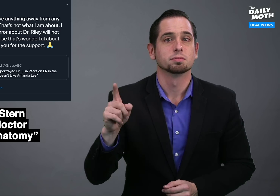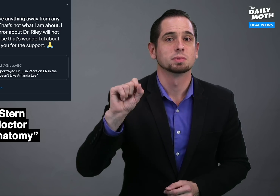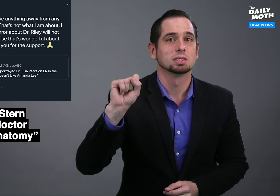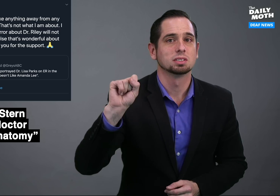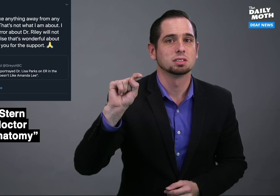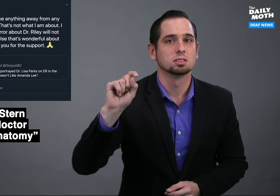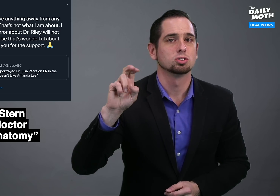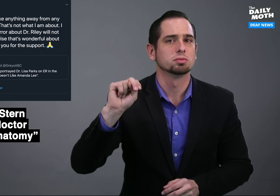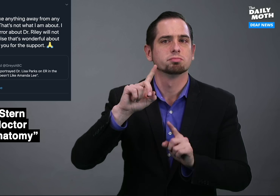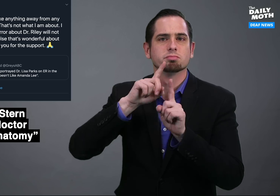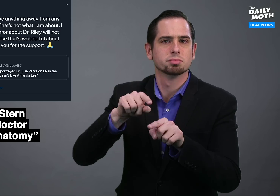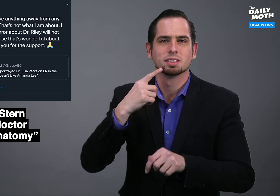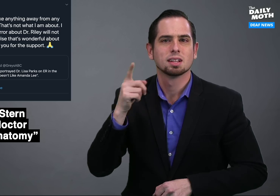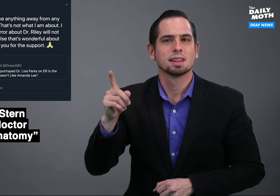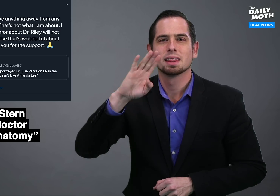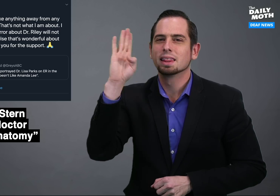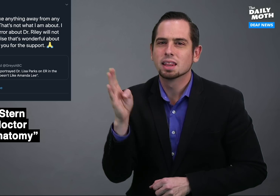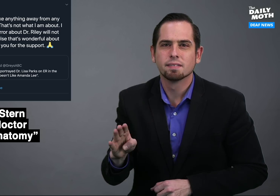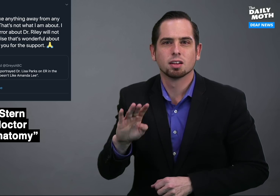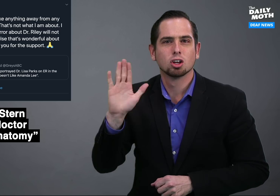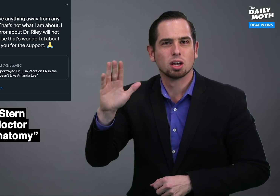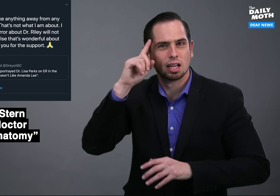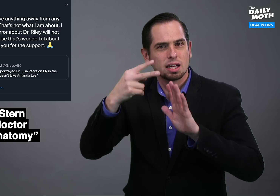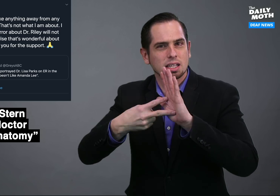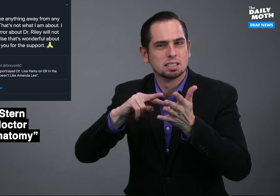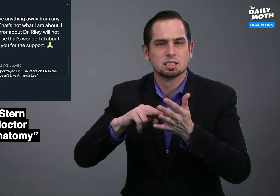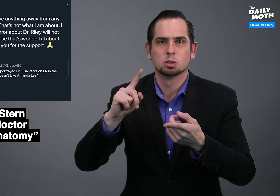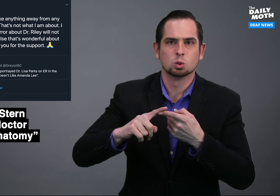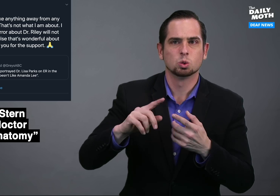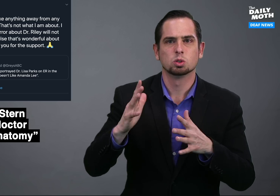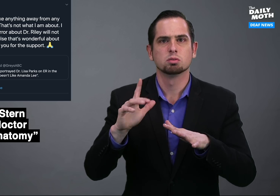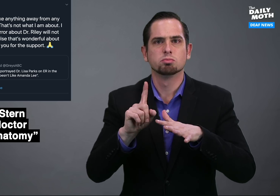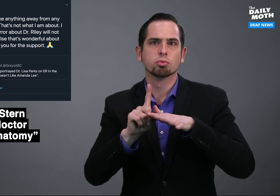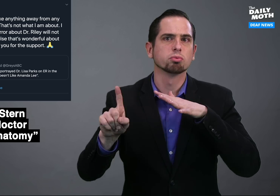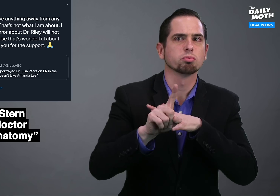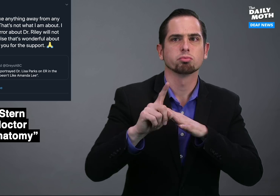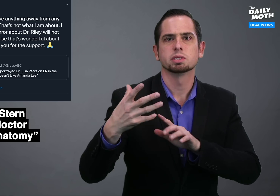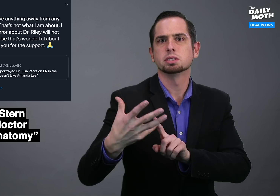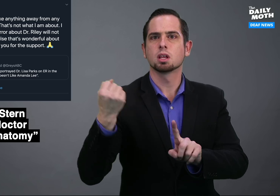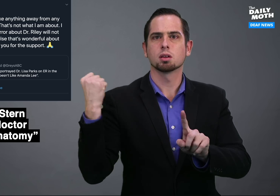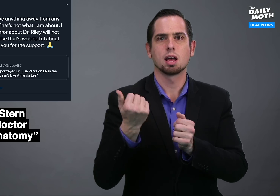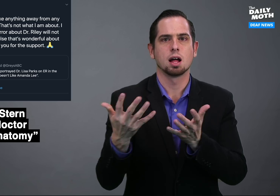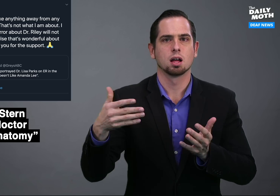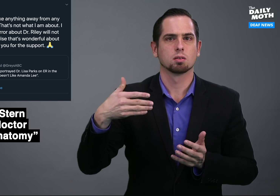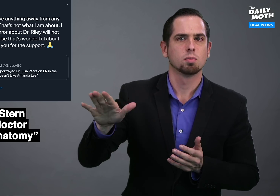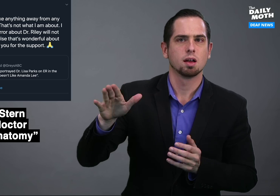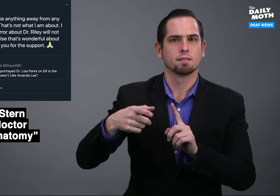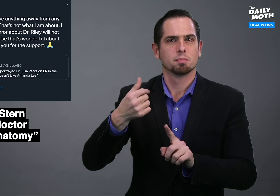Stern said it was never her intention to take anything away